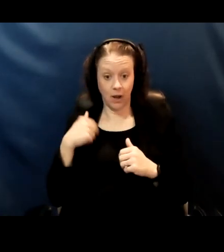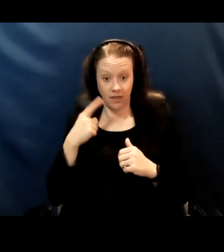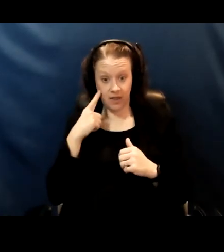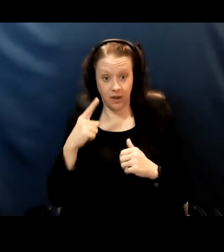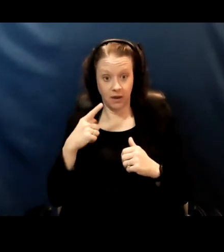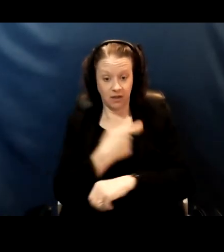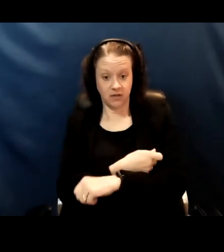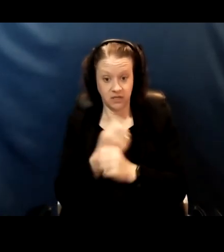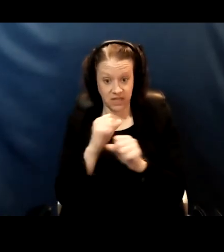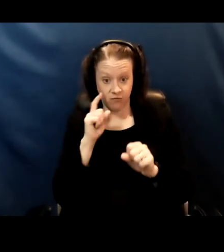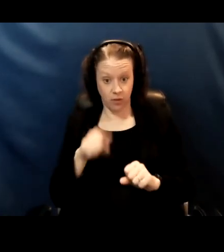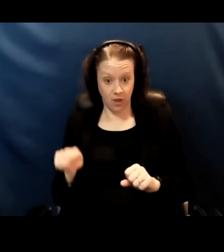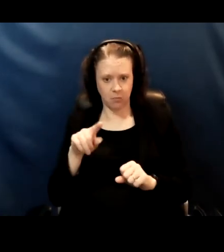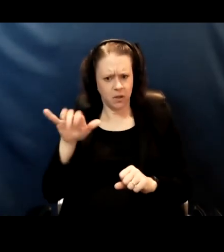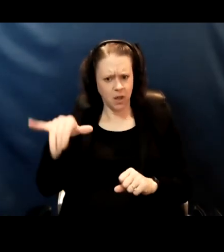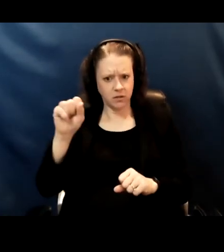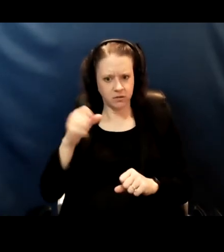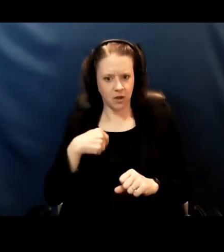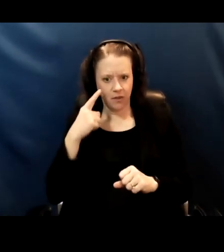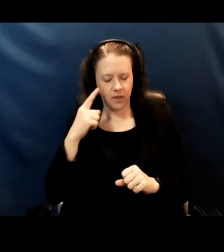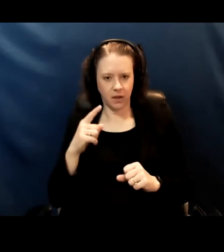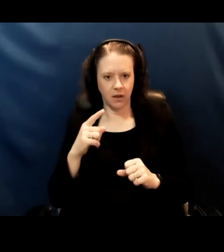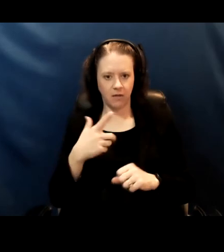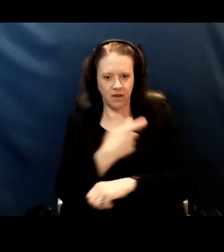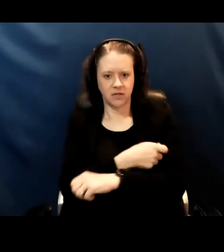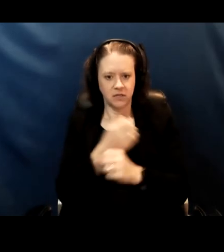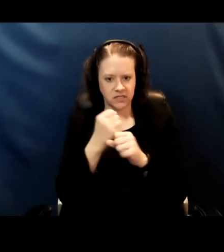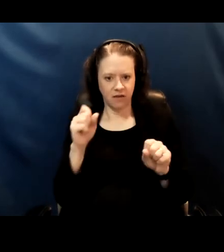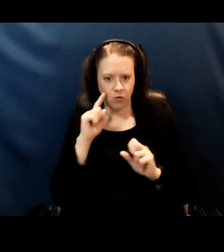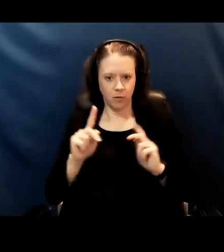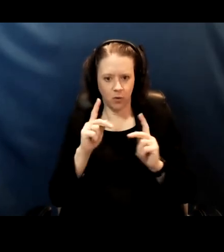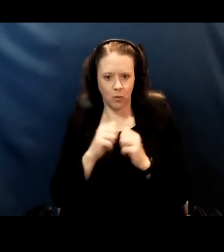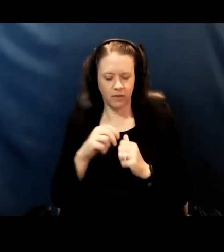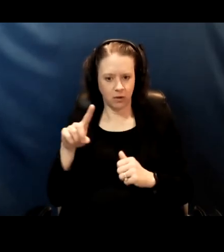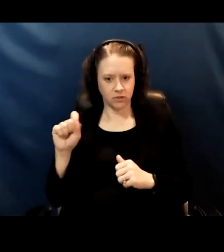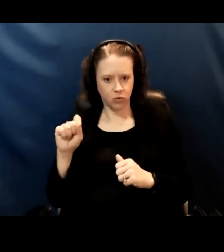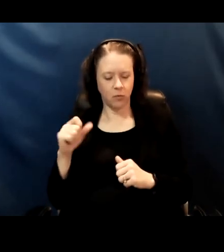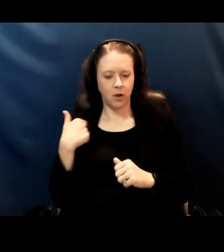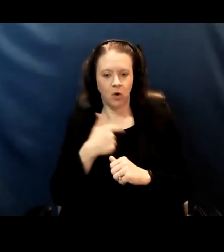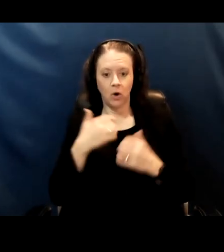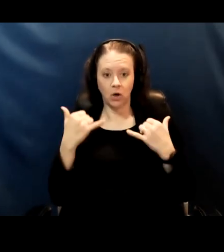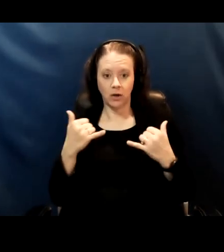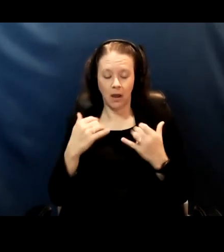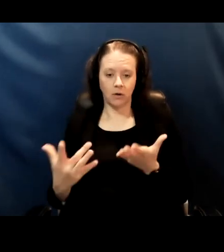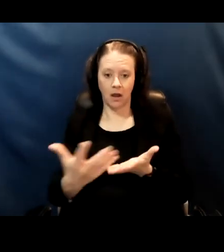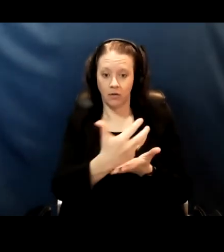Yes, I think that the vaccine is safe for people with down syndrome we're just starting to gather data about people with down syndrome and the vaccine